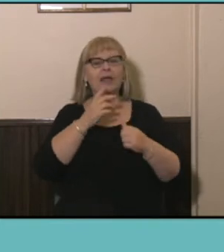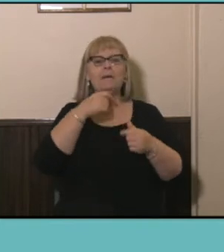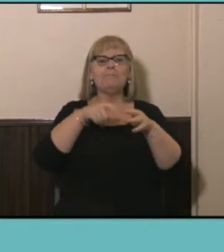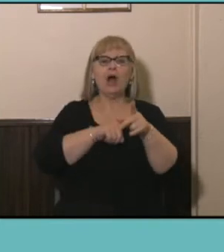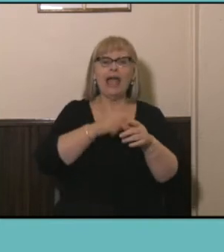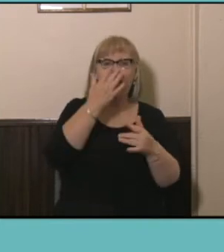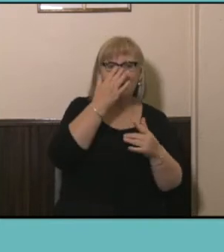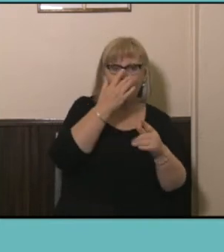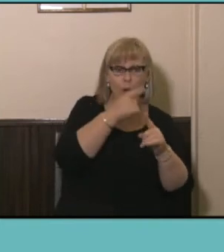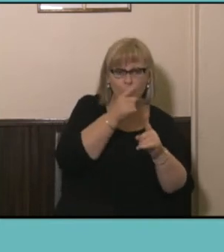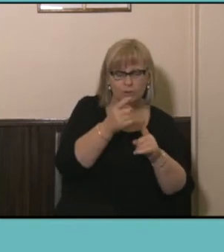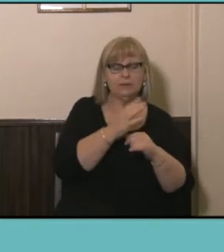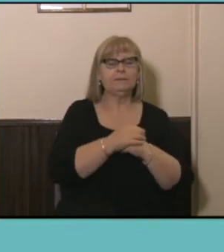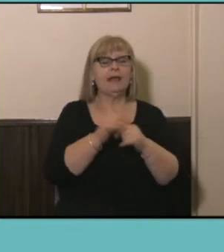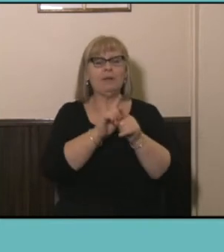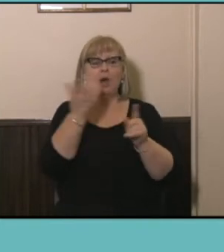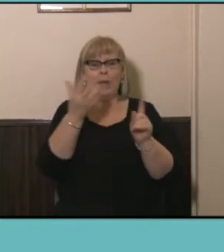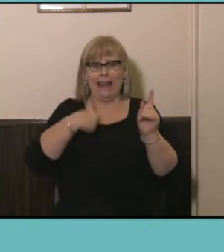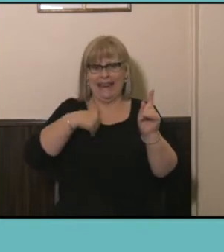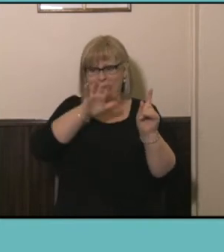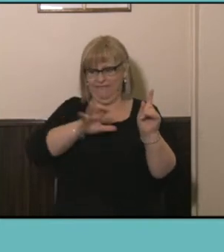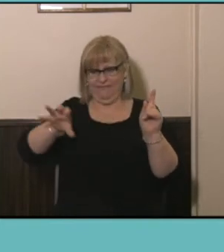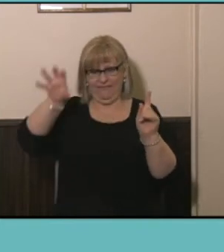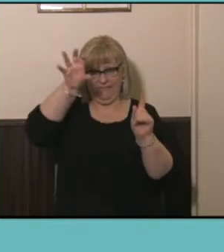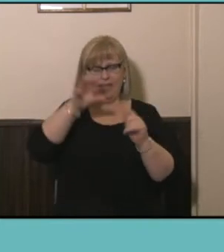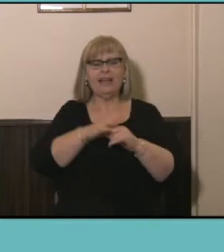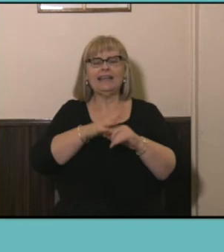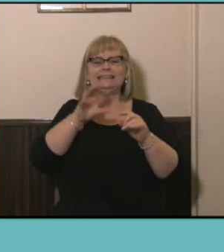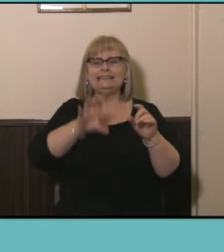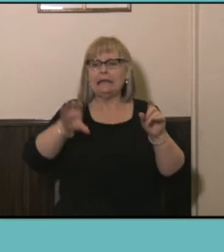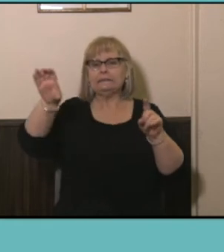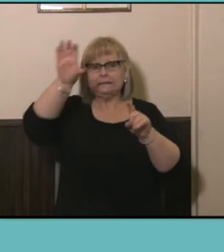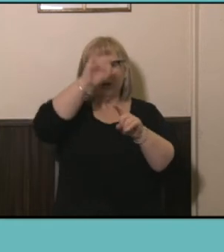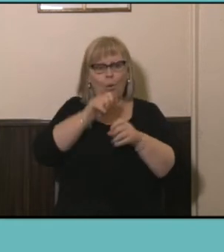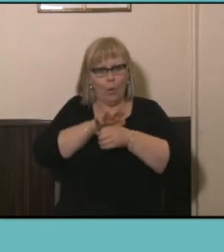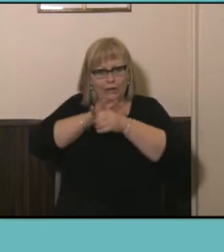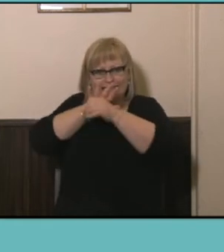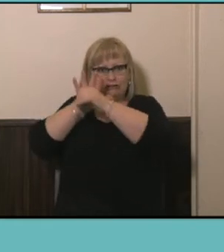States and Territories, for Regions for any key sub-population of interest so